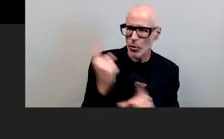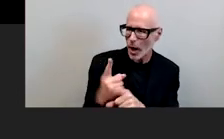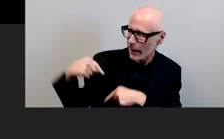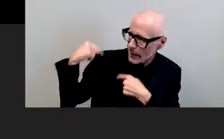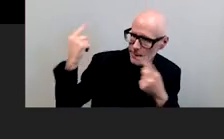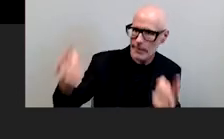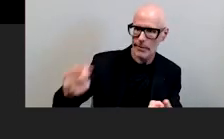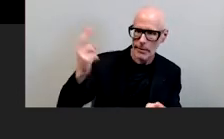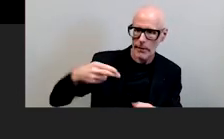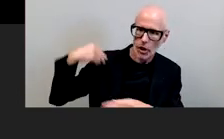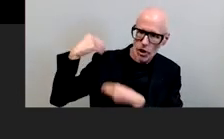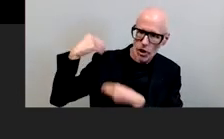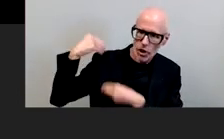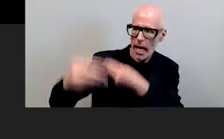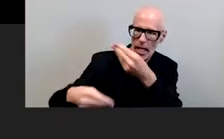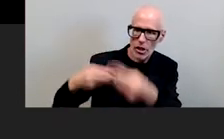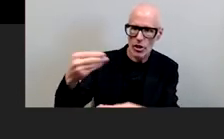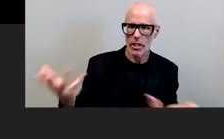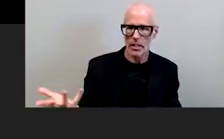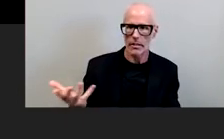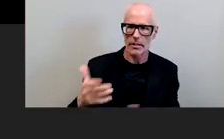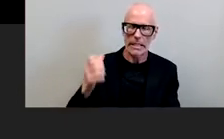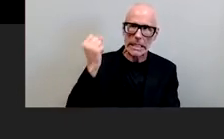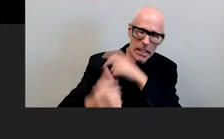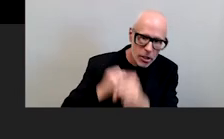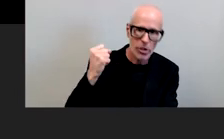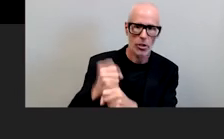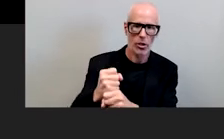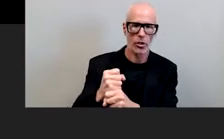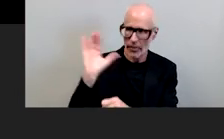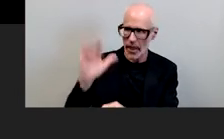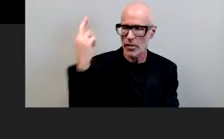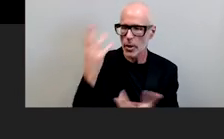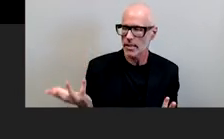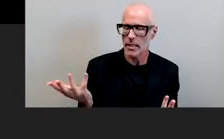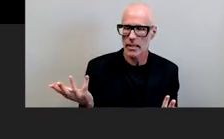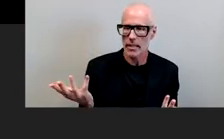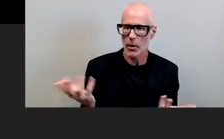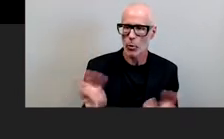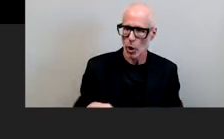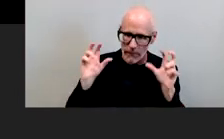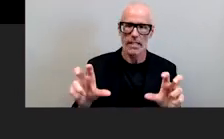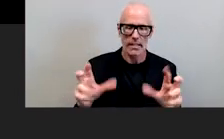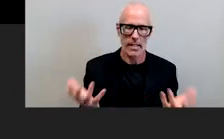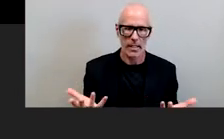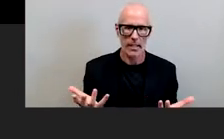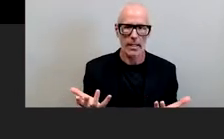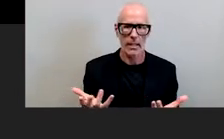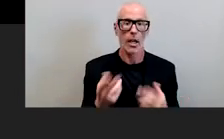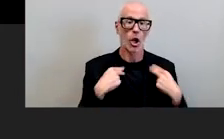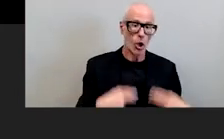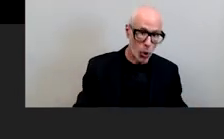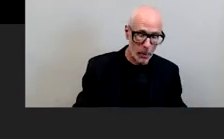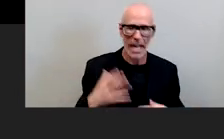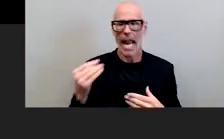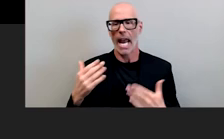for generations for decades that's why that's why we are investing both human and fiscal resources